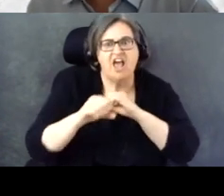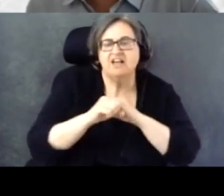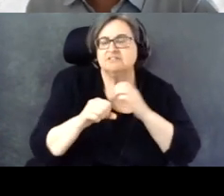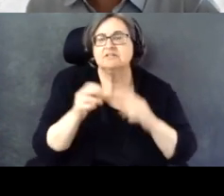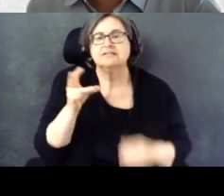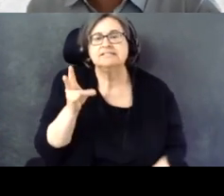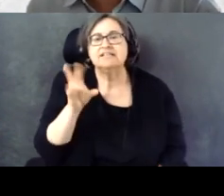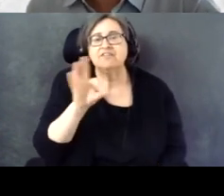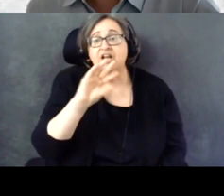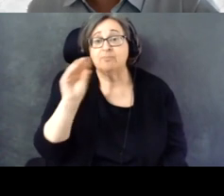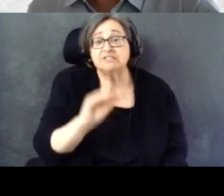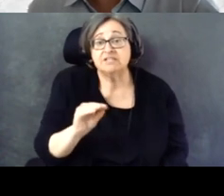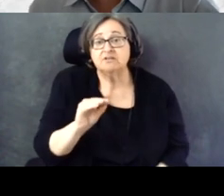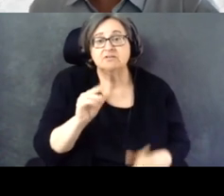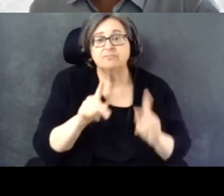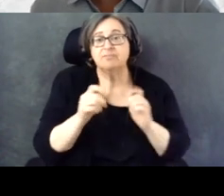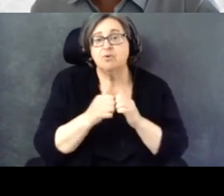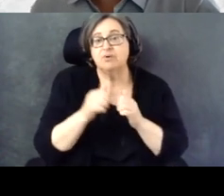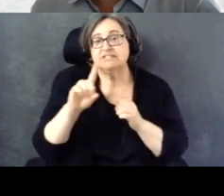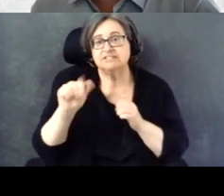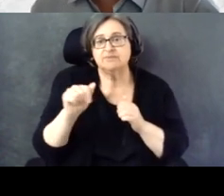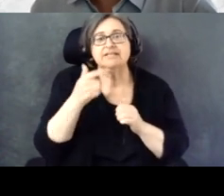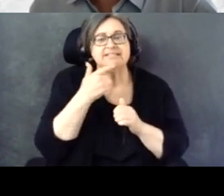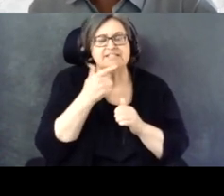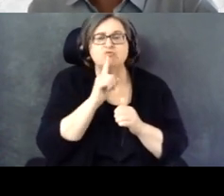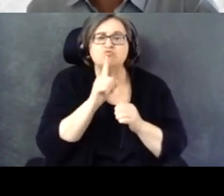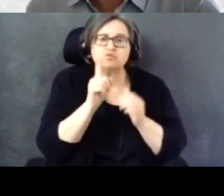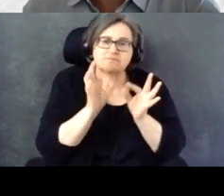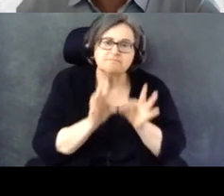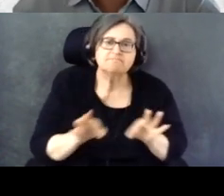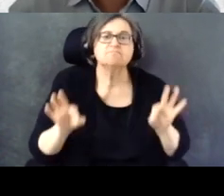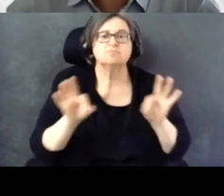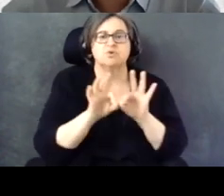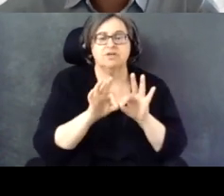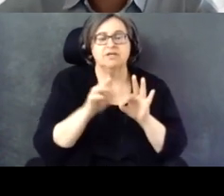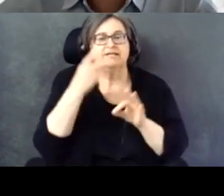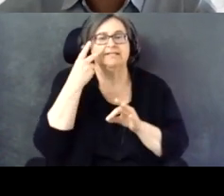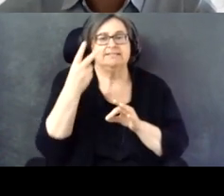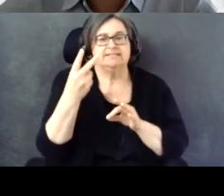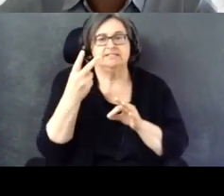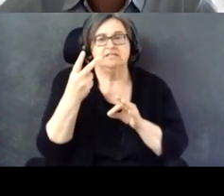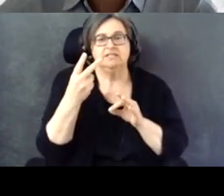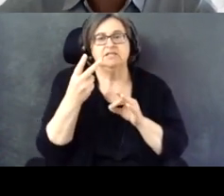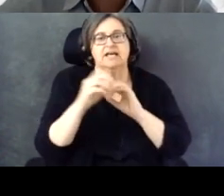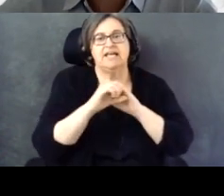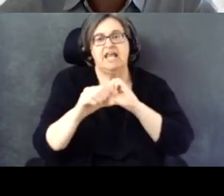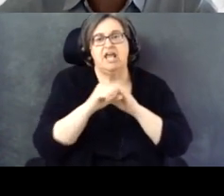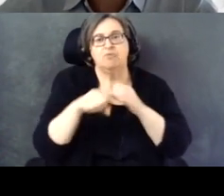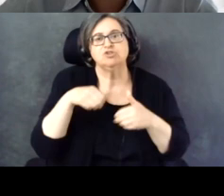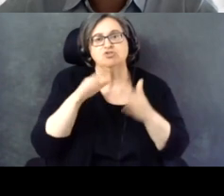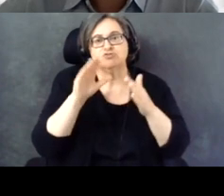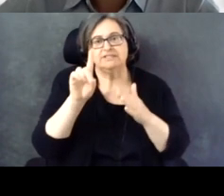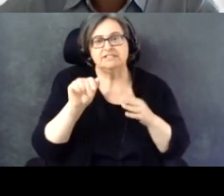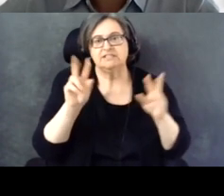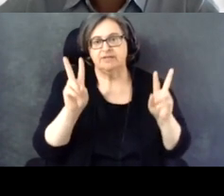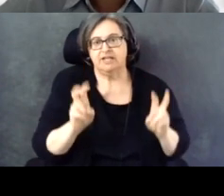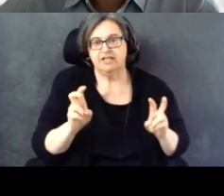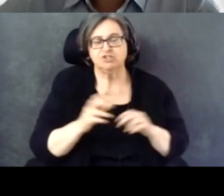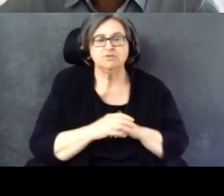of voters with disabilities said it was very important to see the campaigns address these.